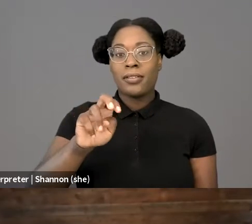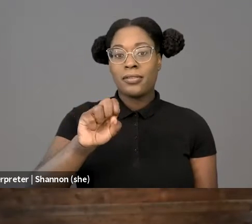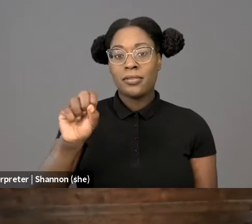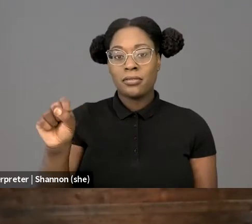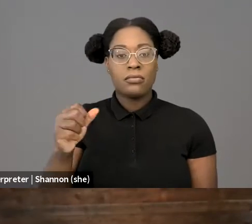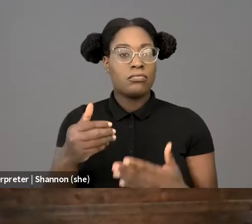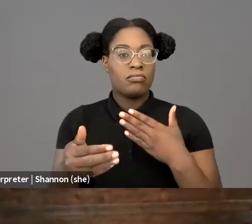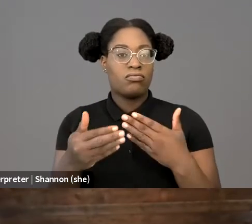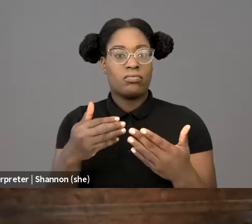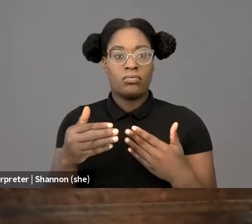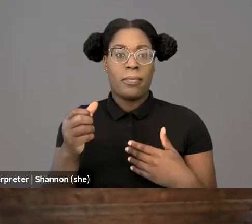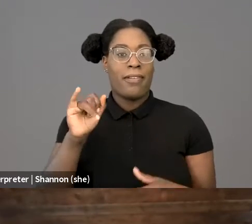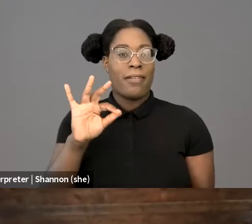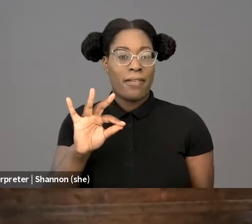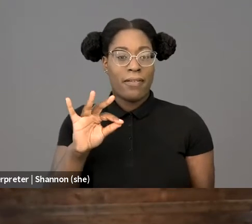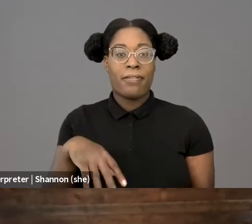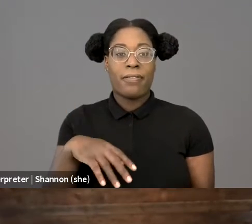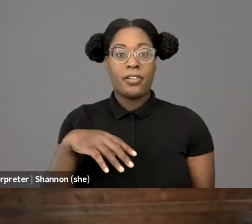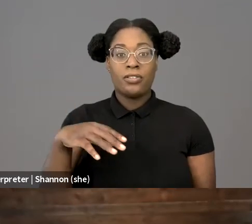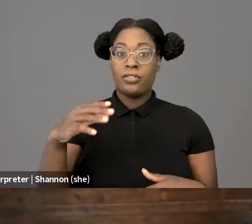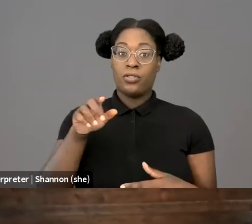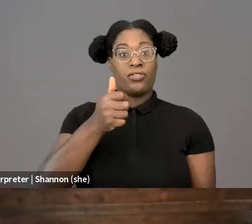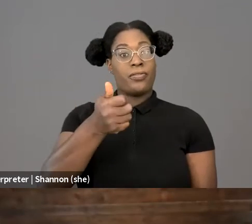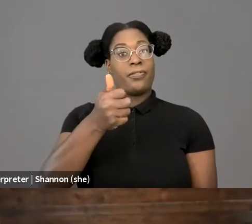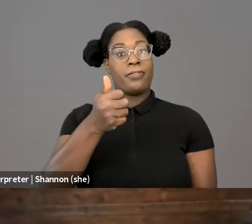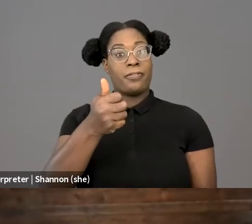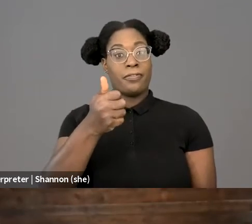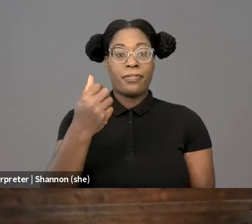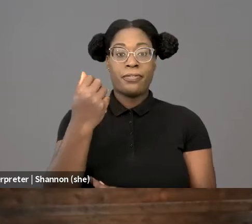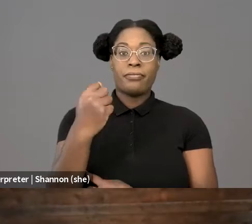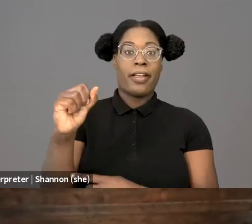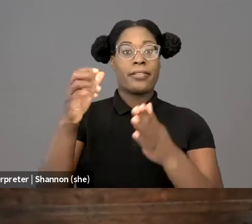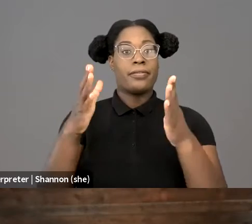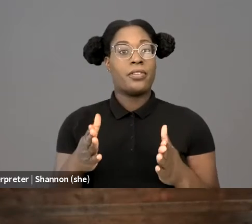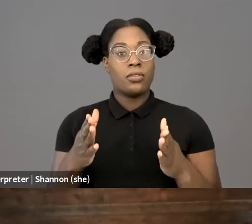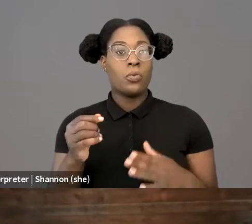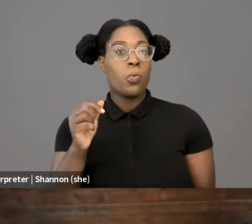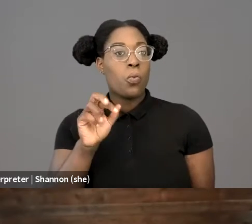of racial justice activists who affirm Black humanity, or embodied by the symbolic speech